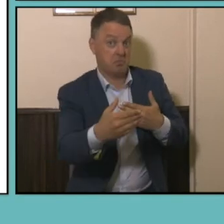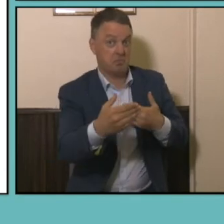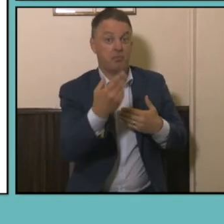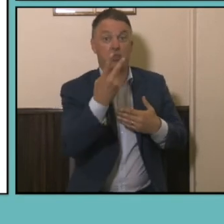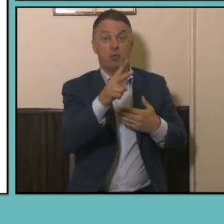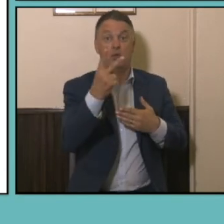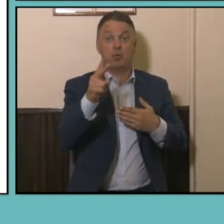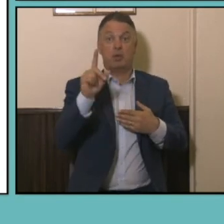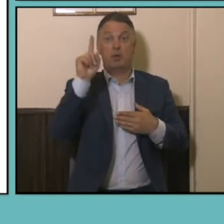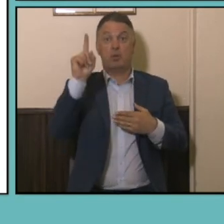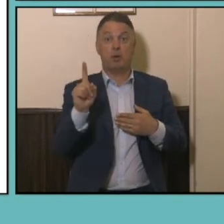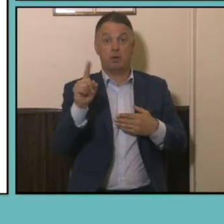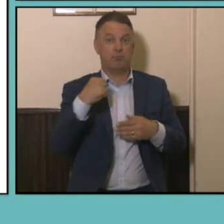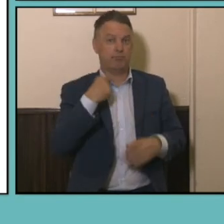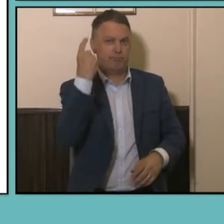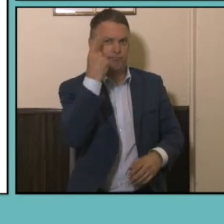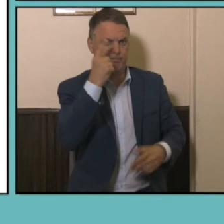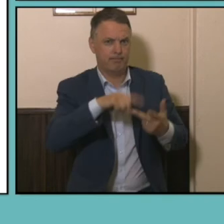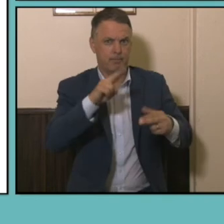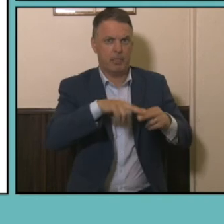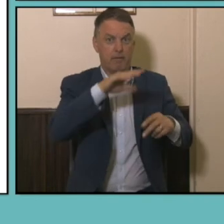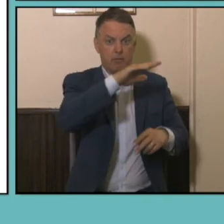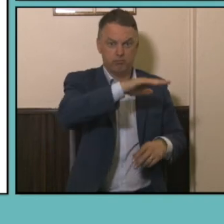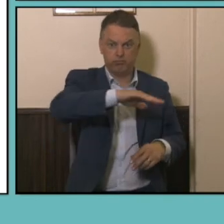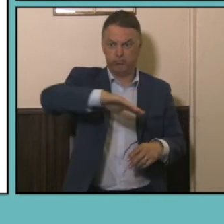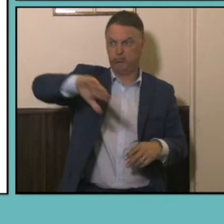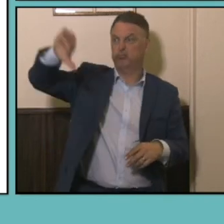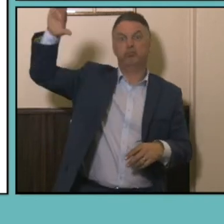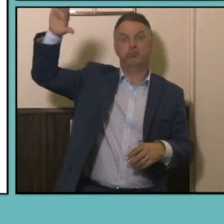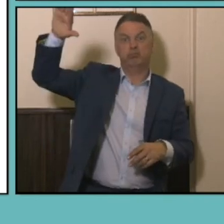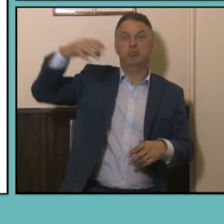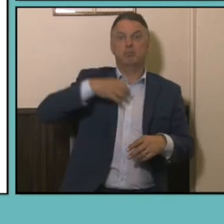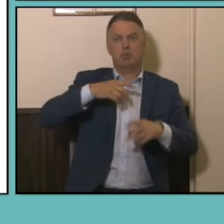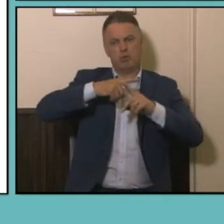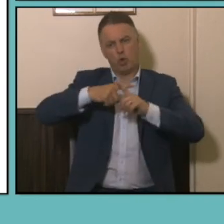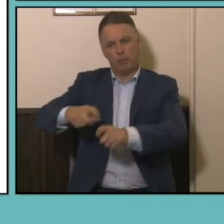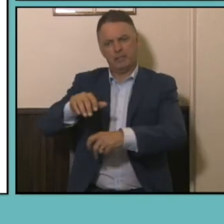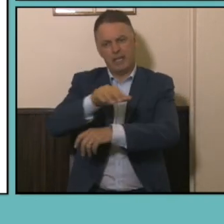people undertaking this sort of quite complex fields of study but you're also